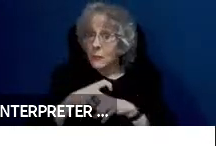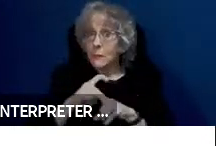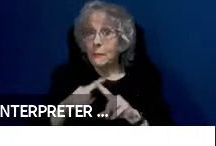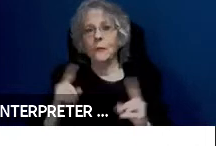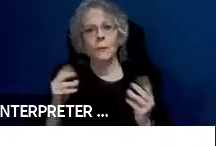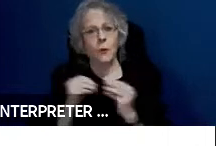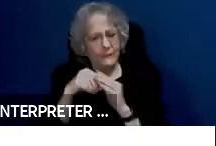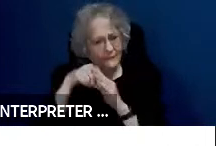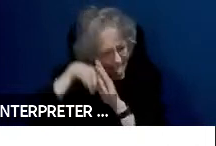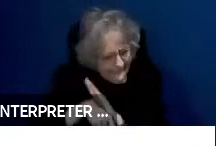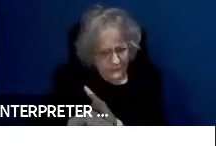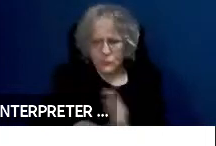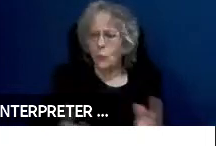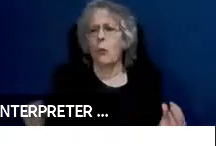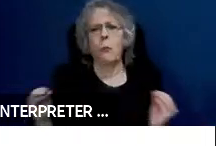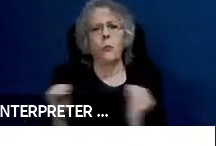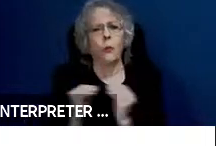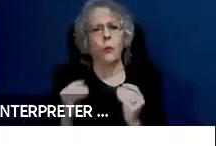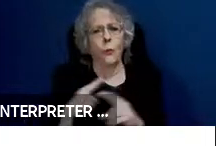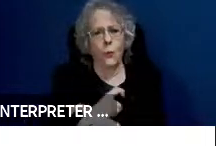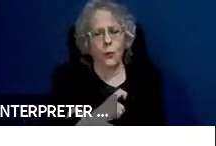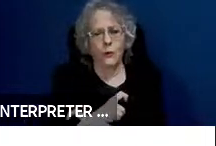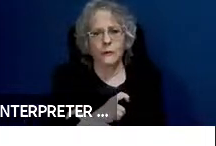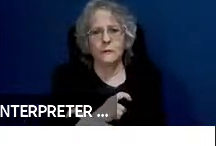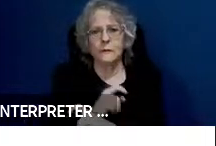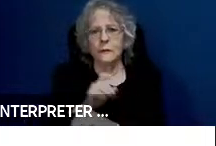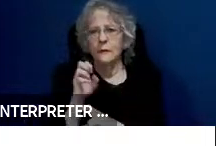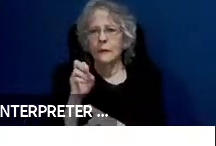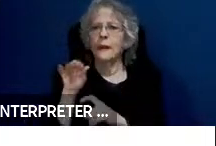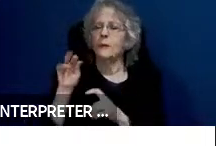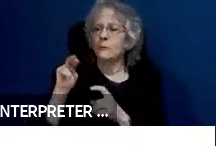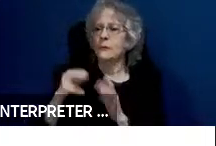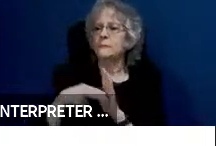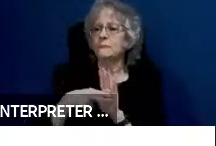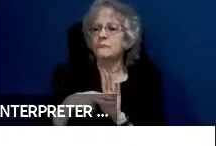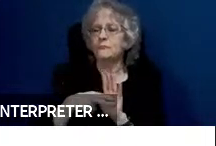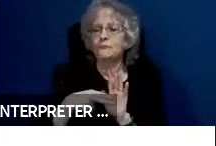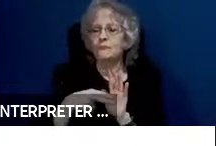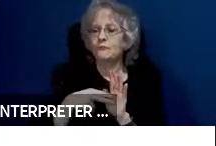Aaron highlighted some of the issues in his presentation quite well.